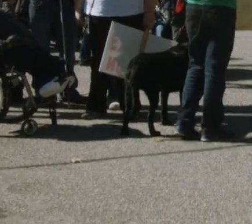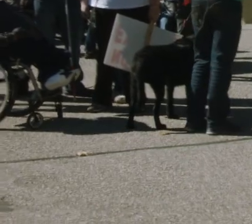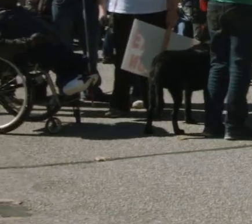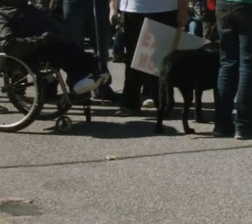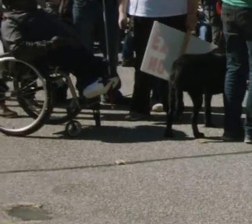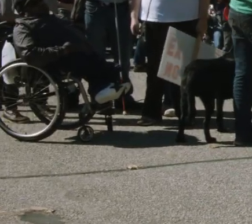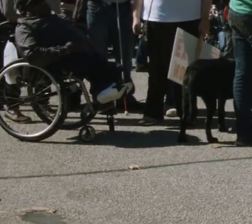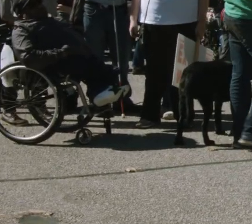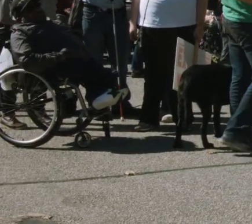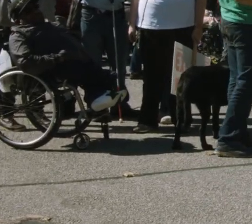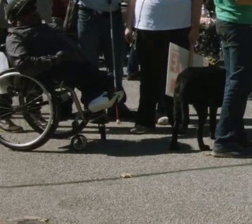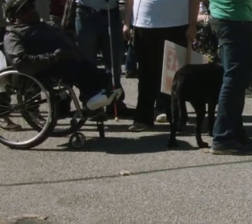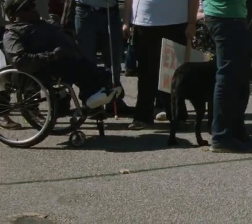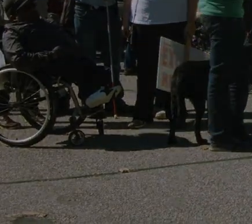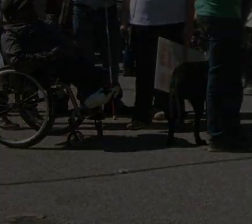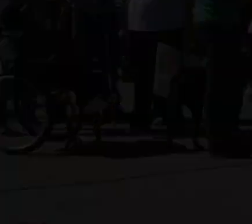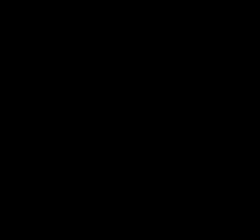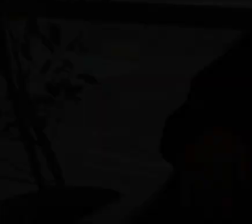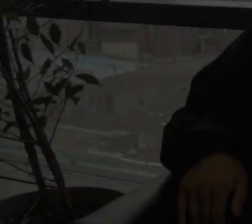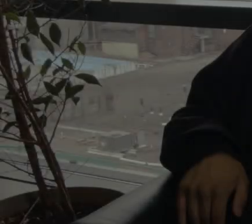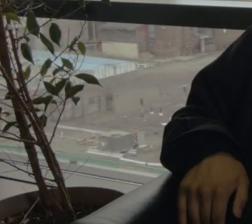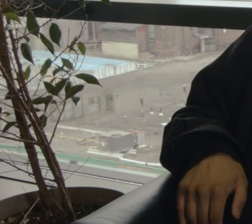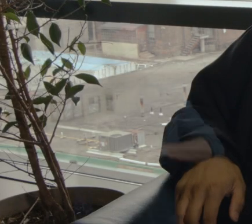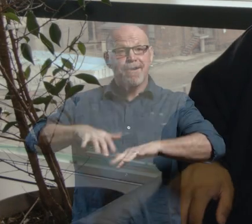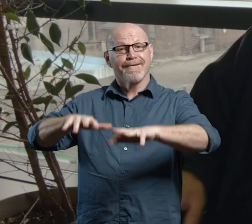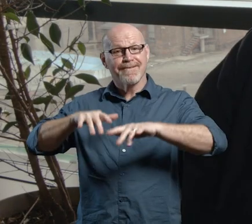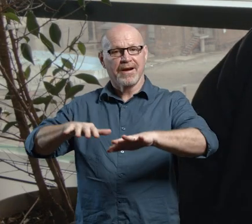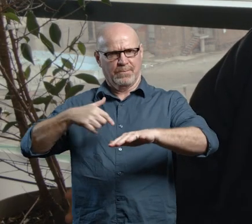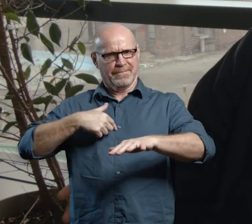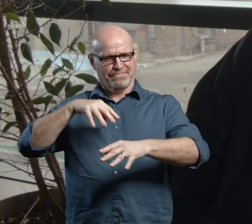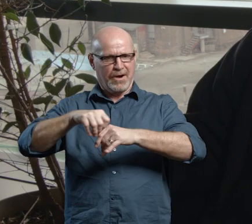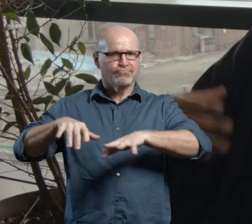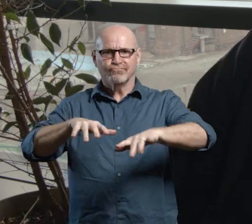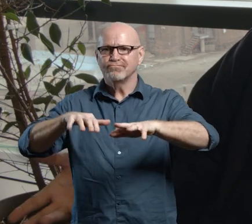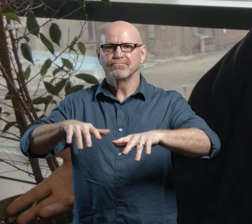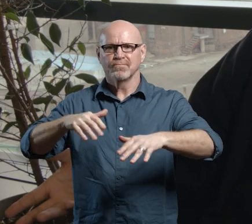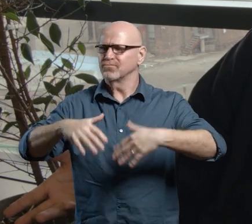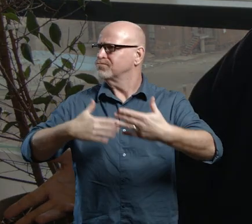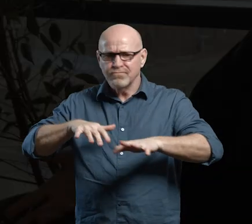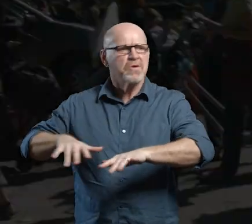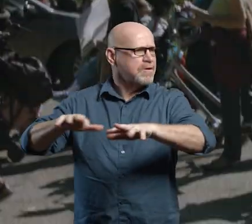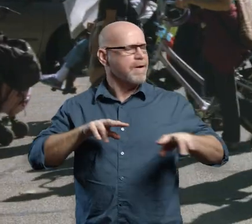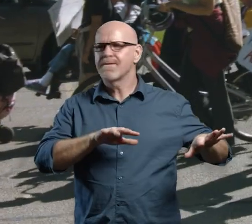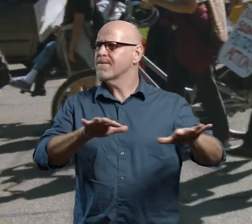we gotta go slow. >>Marshals! >>As you're walking, as you're going, doing the March, it's, it's